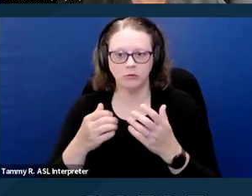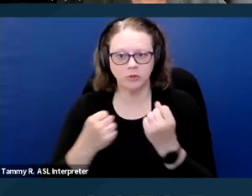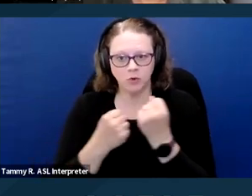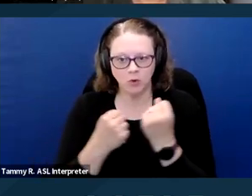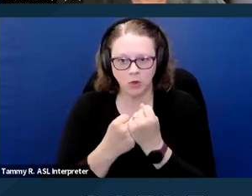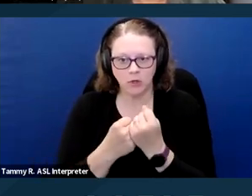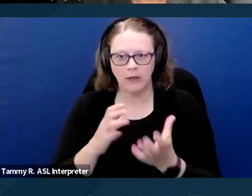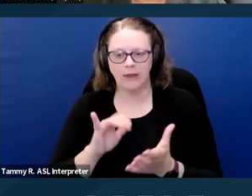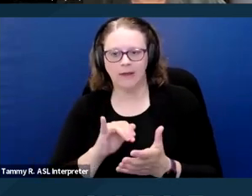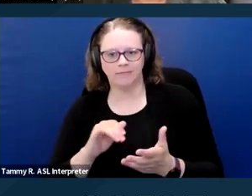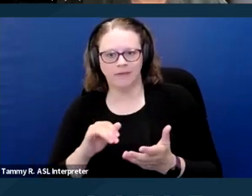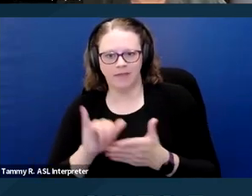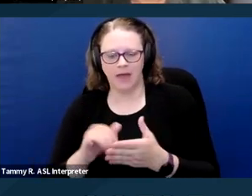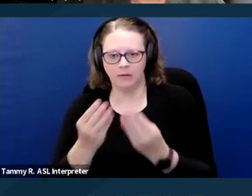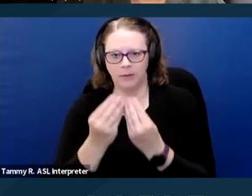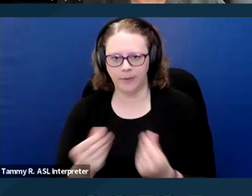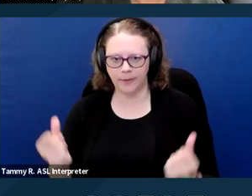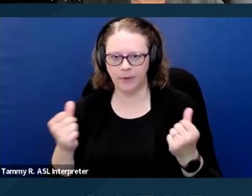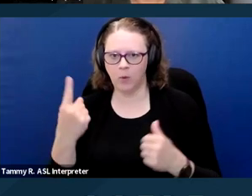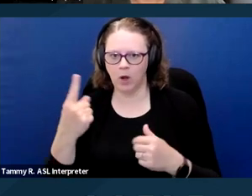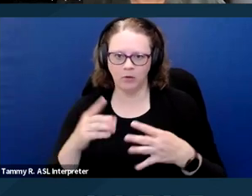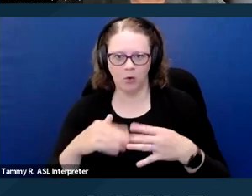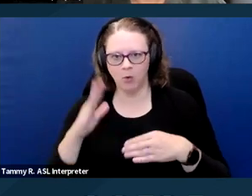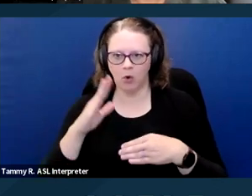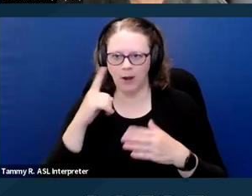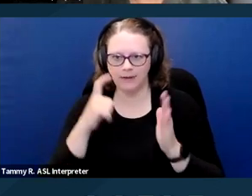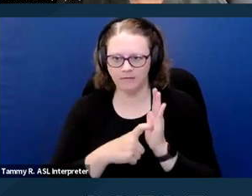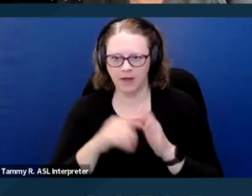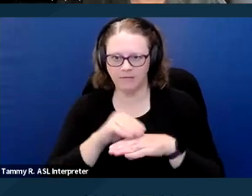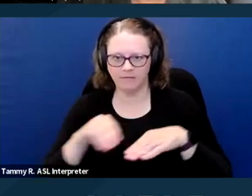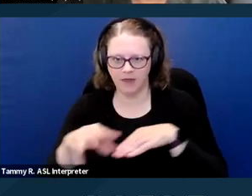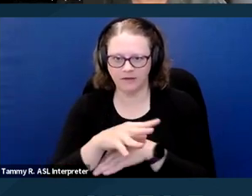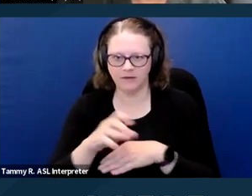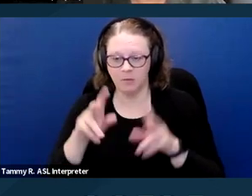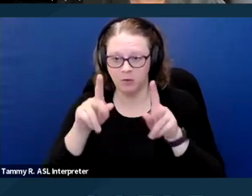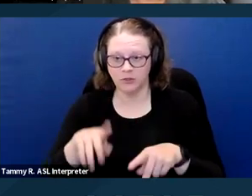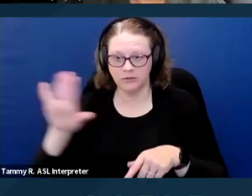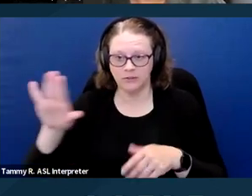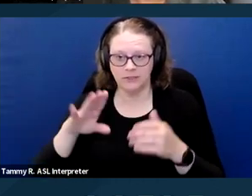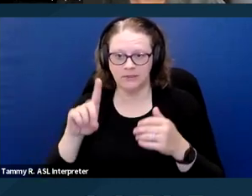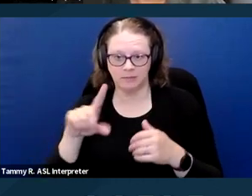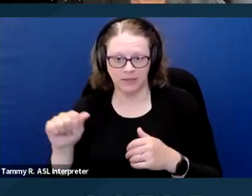or more identified effects of a person's disability. And this is commonly referred to as an emotional support animal